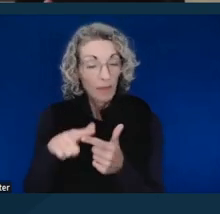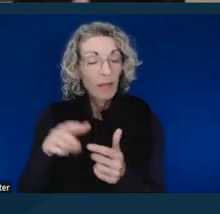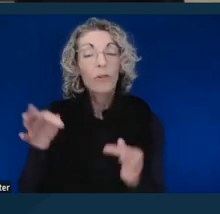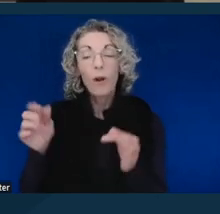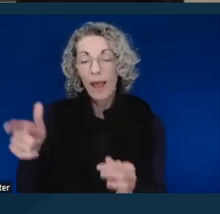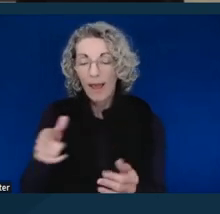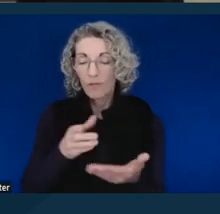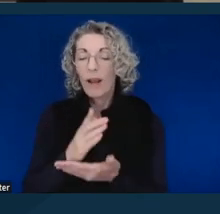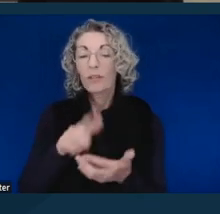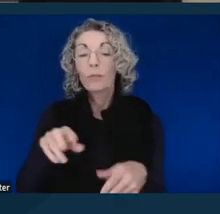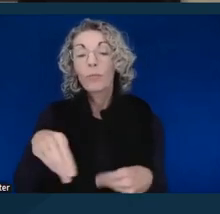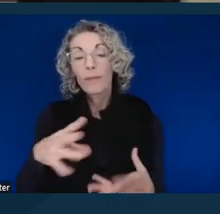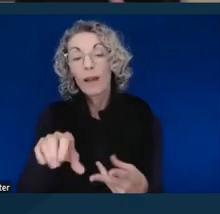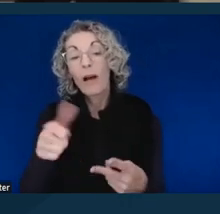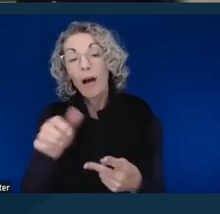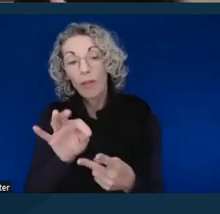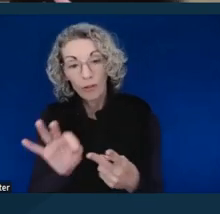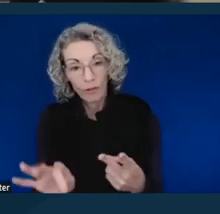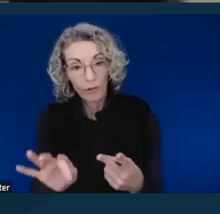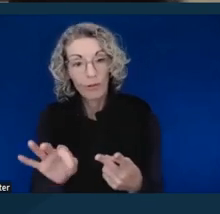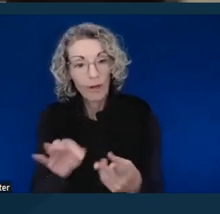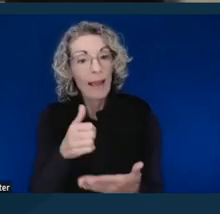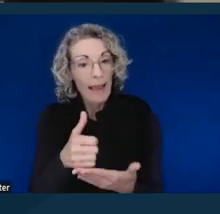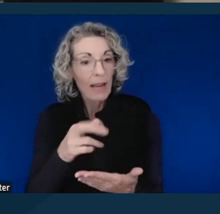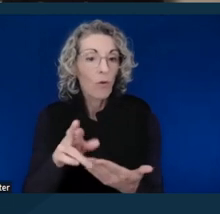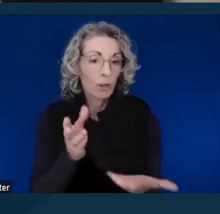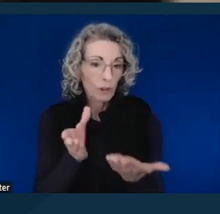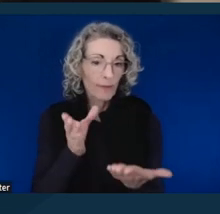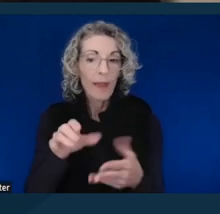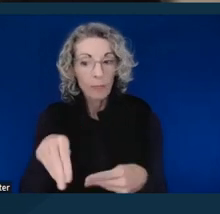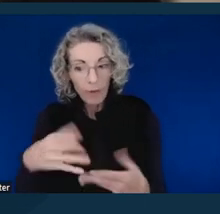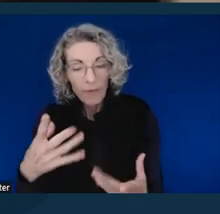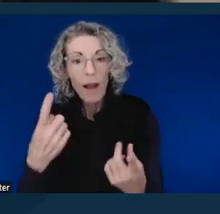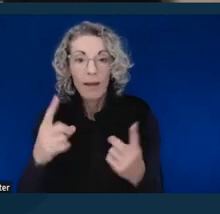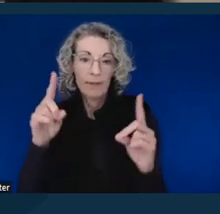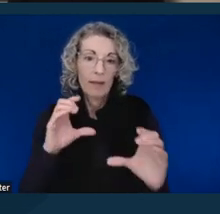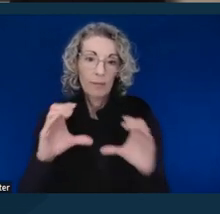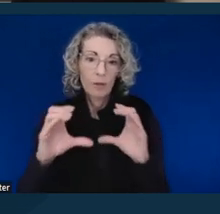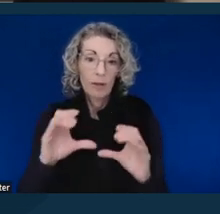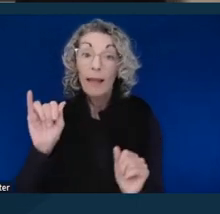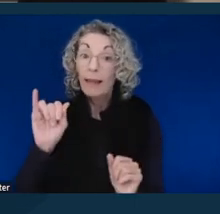or an alternative aid or service that provides effective communication if available. Next slide.